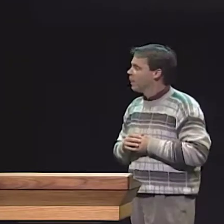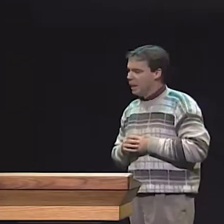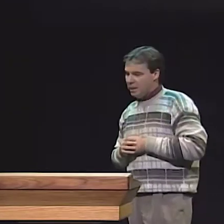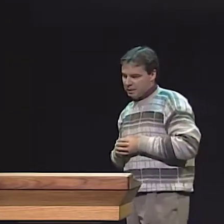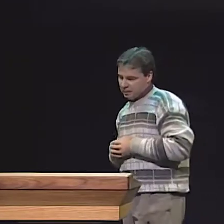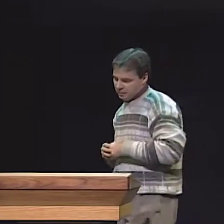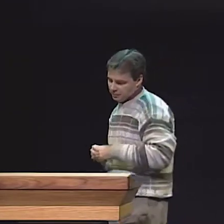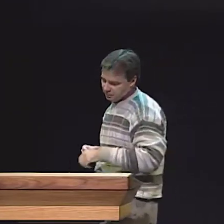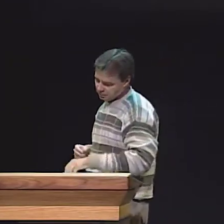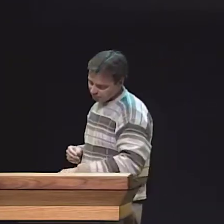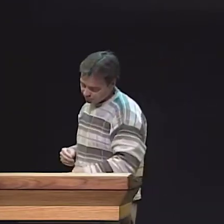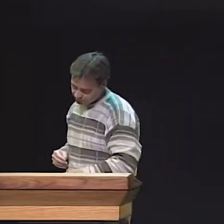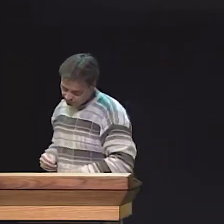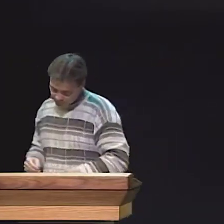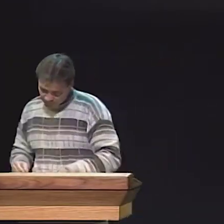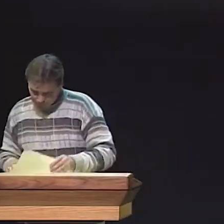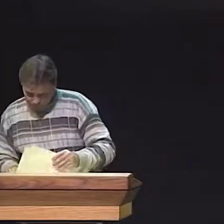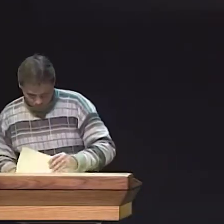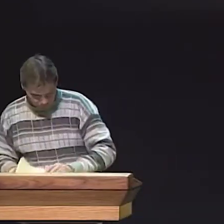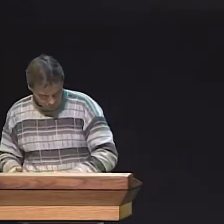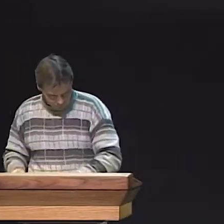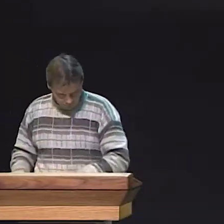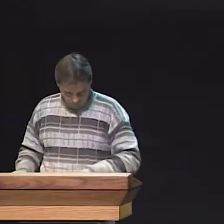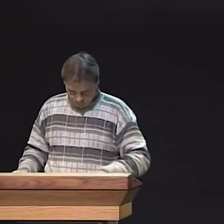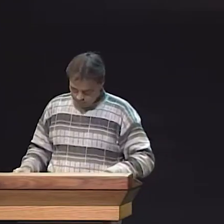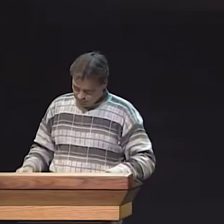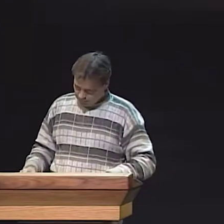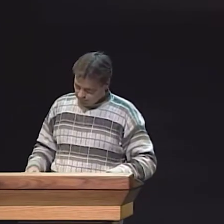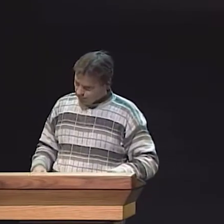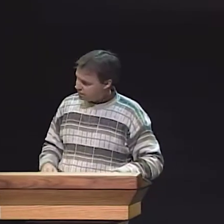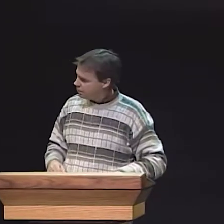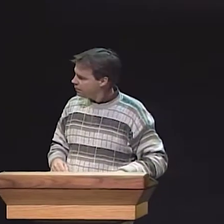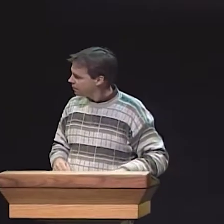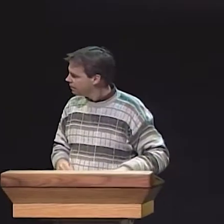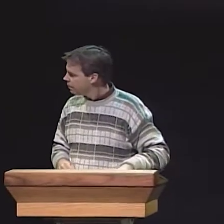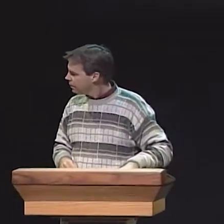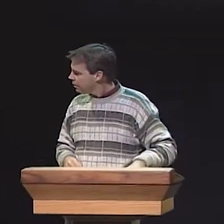AND THEY'VE ALL ACQUIRED IT AT THE SAME LEVEL, PERHAPS. WE HAVE TO LOOK AT THAT.